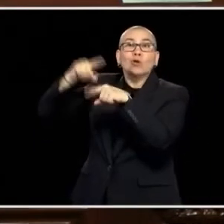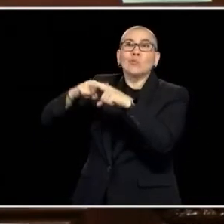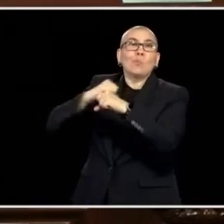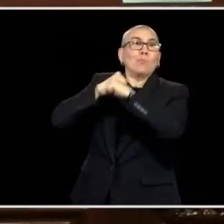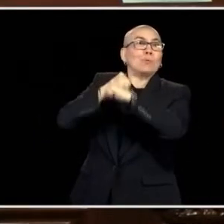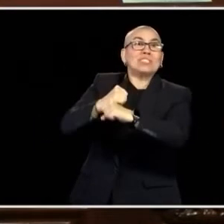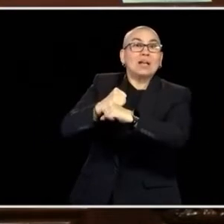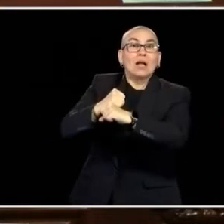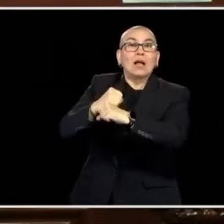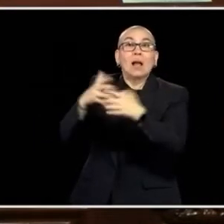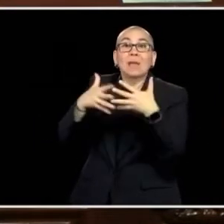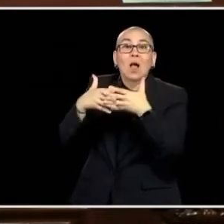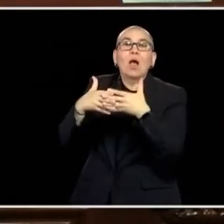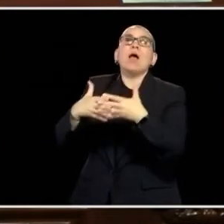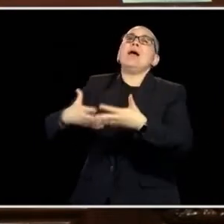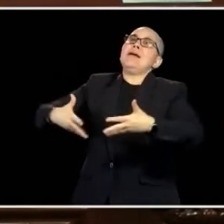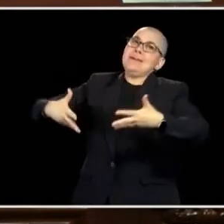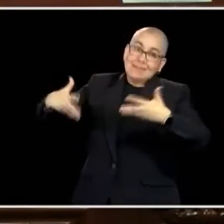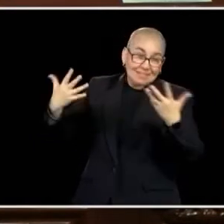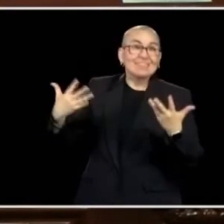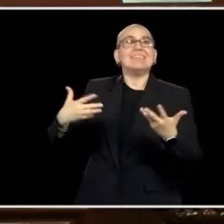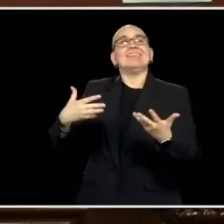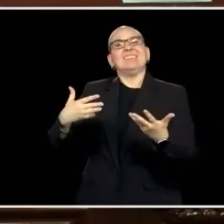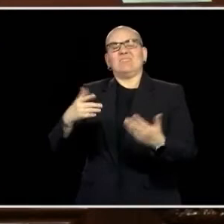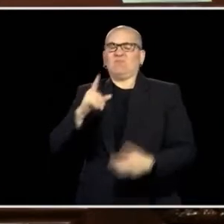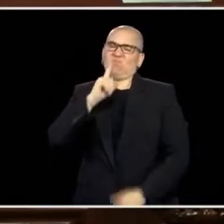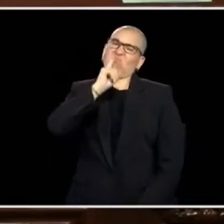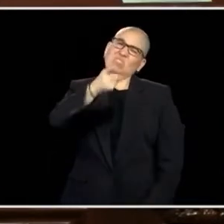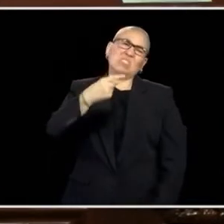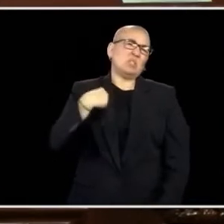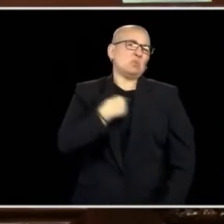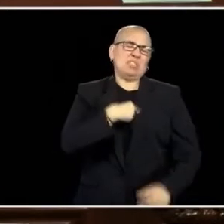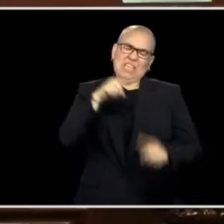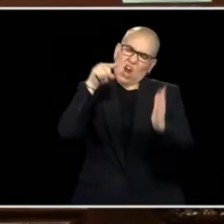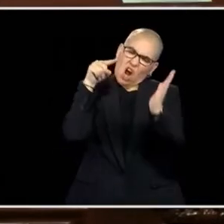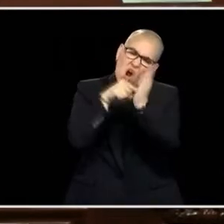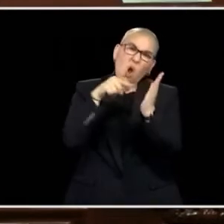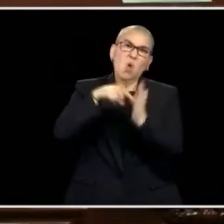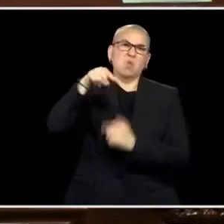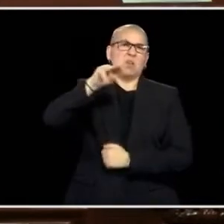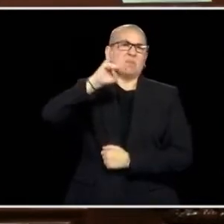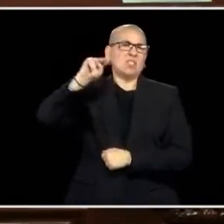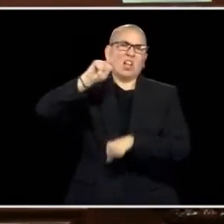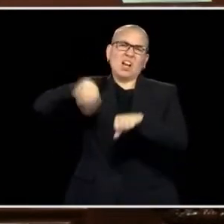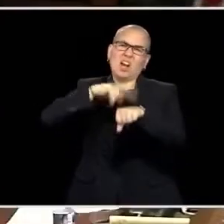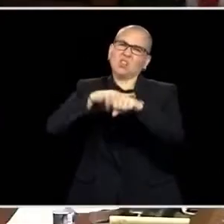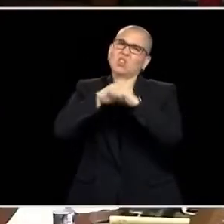INCREDIBLE DEBT OF GRATITUDE TO THE PEOPLE OF THE MINNESOTA NATIONAL GUARD. WITH THAT, GENERAL, I SALUTE